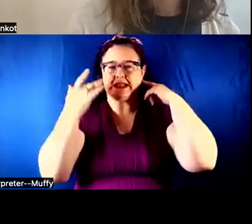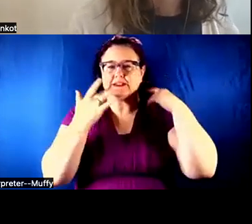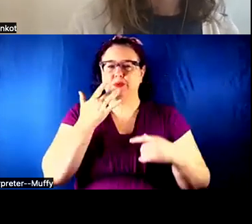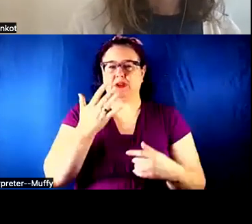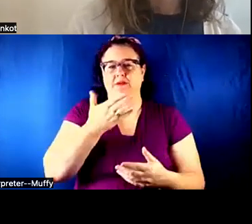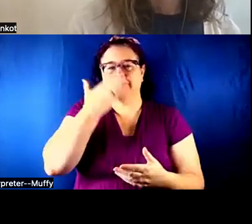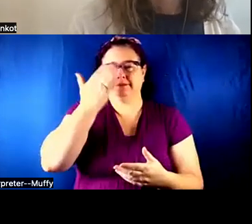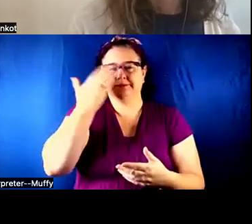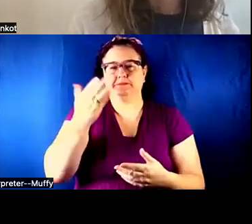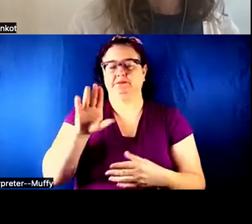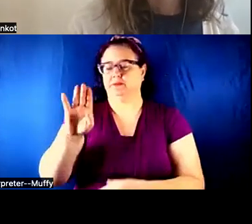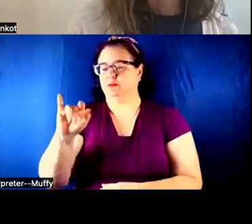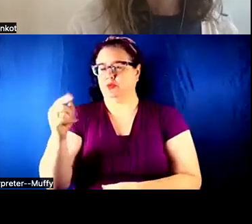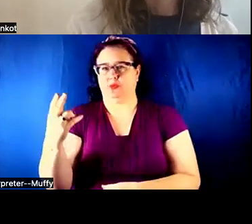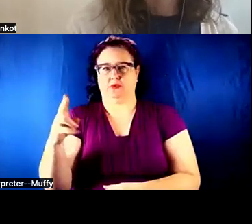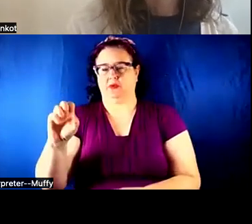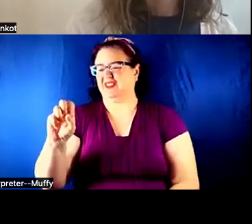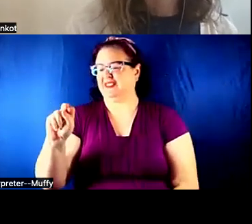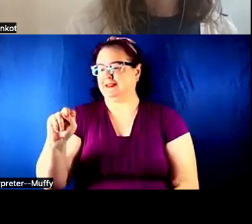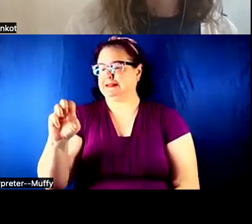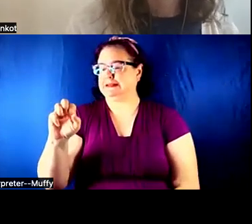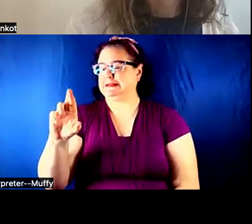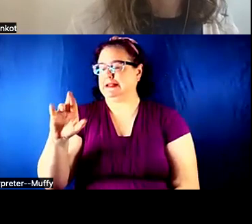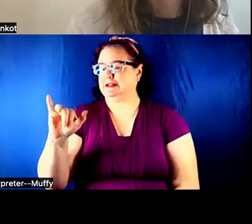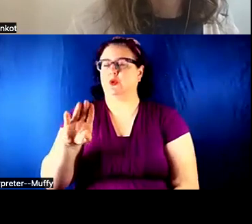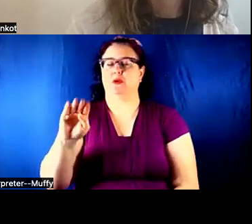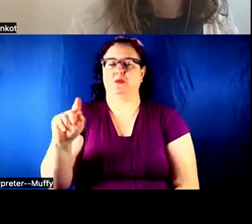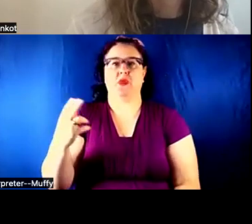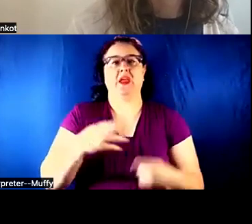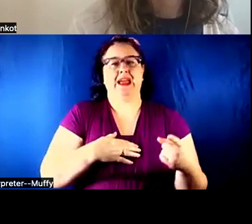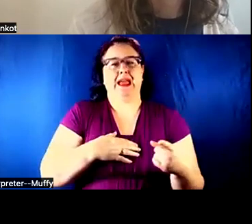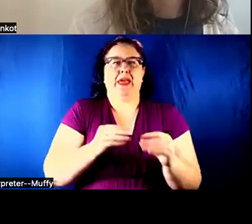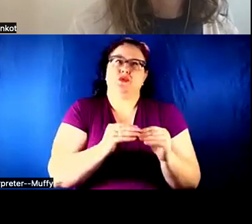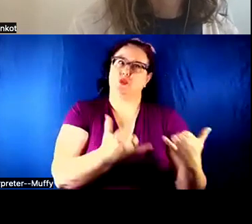There are more now, but it is still very niche. It is an environment,